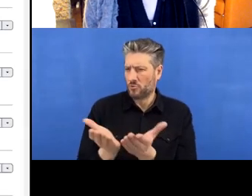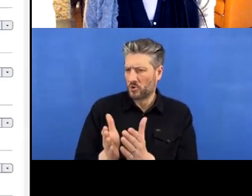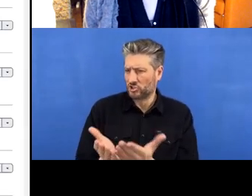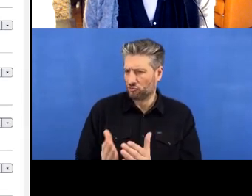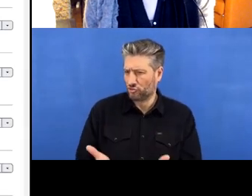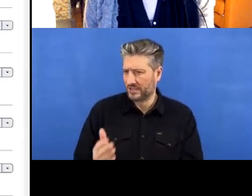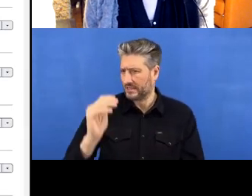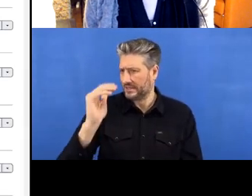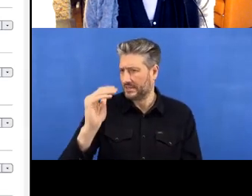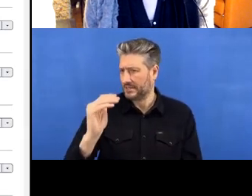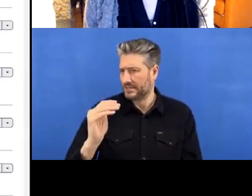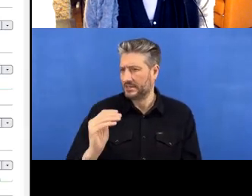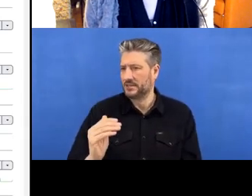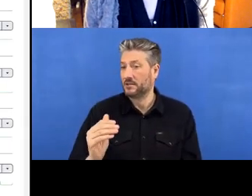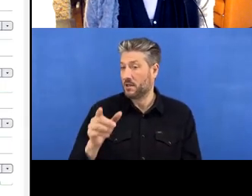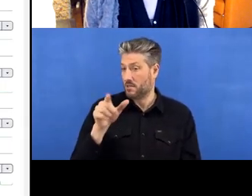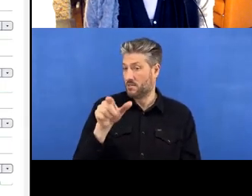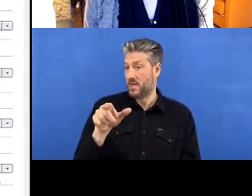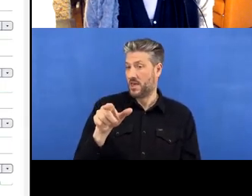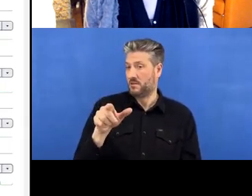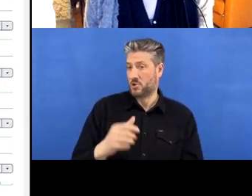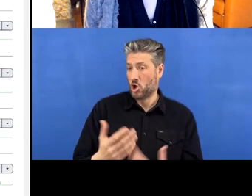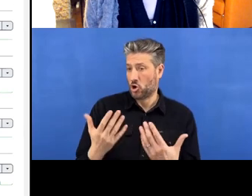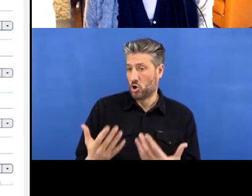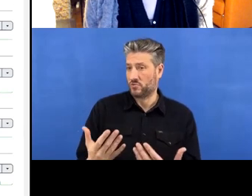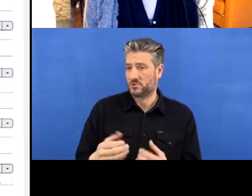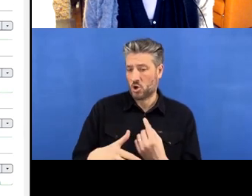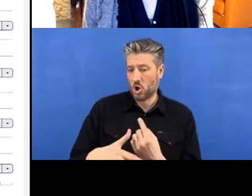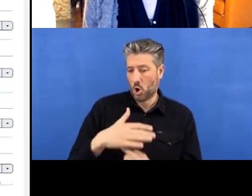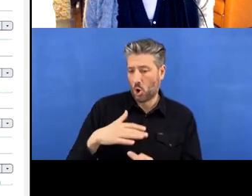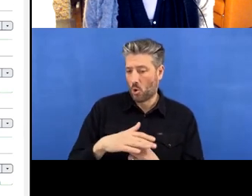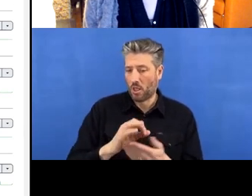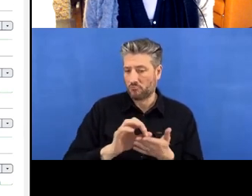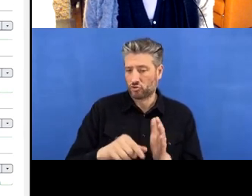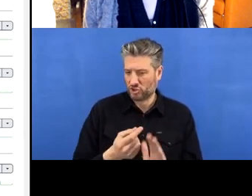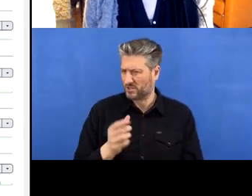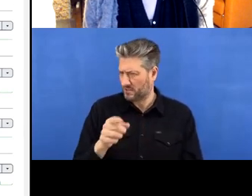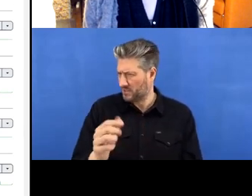and there it is ‘existing-local-project’. So these are the three here that we created